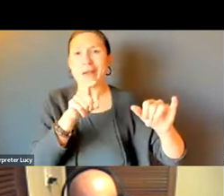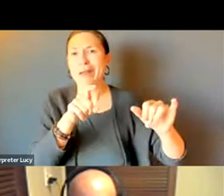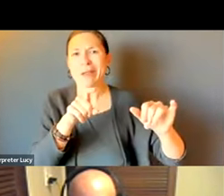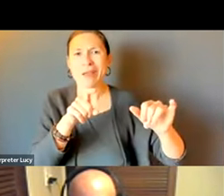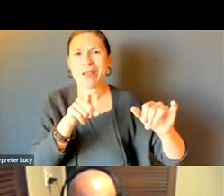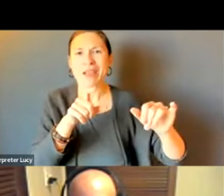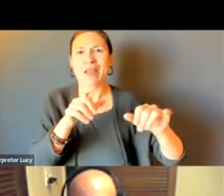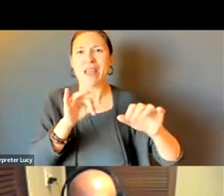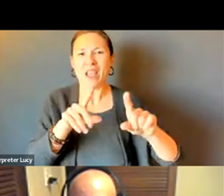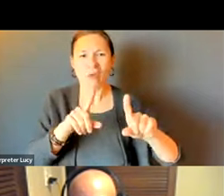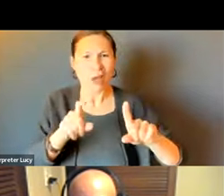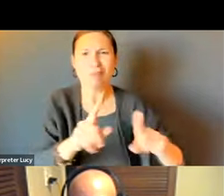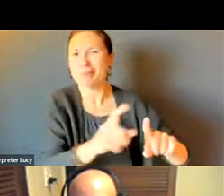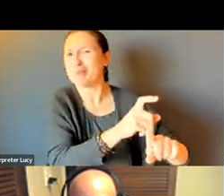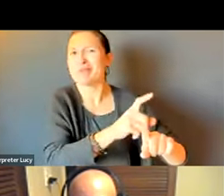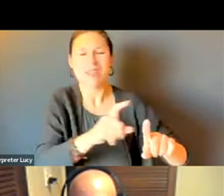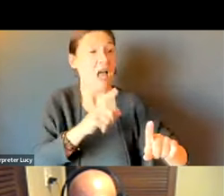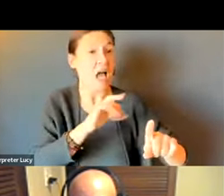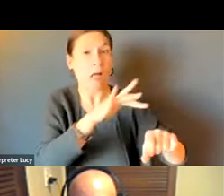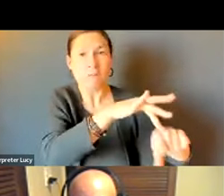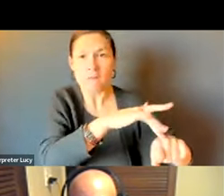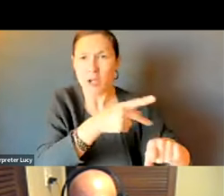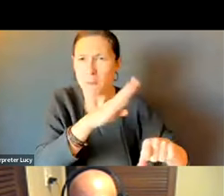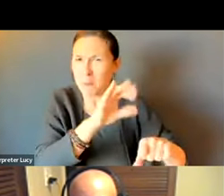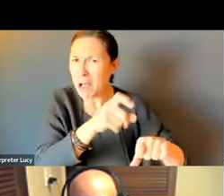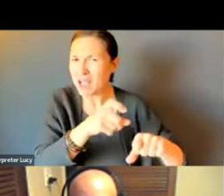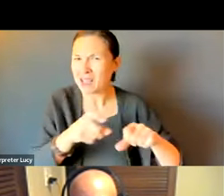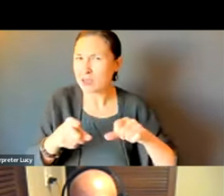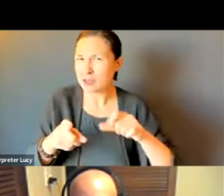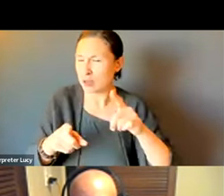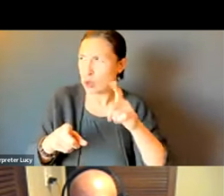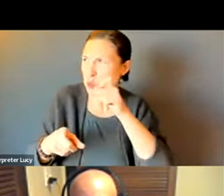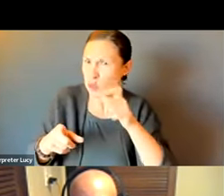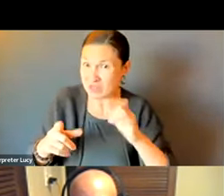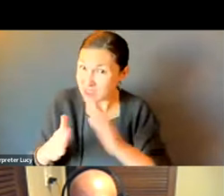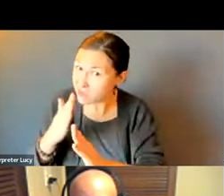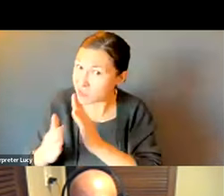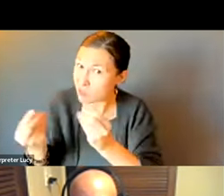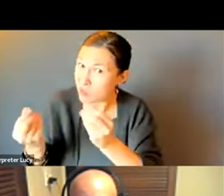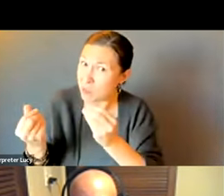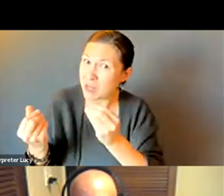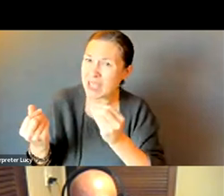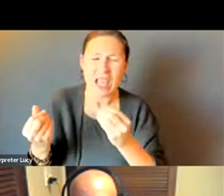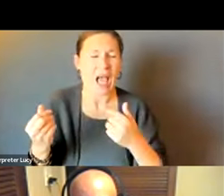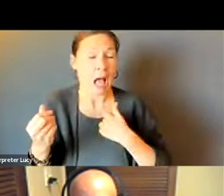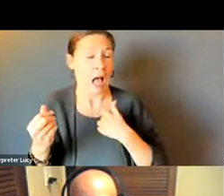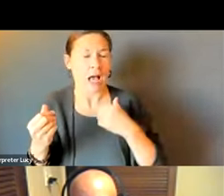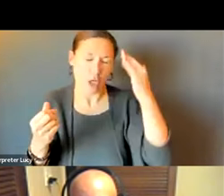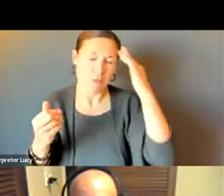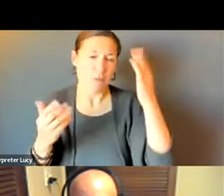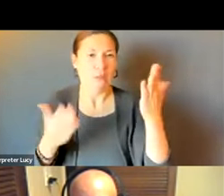THE STOREFRONT PROPERTY? I KNOW I'M GOING TO RUN INTO A LOT OF BACKLASH WITH THAT. I WANT TO EXPLAIN IT.